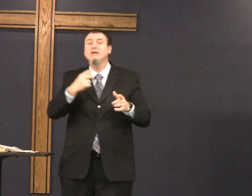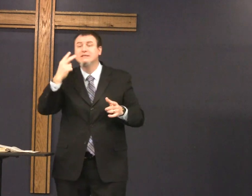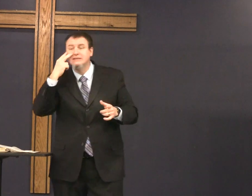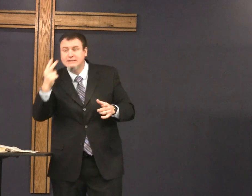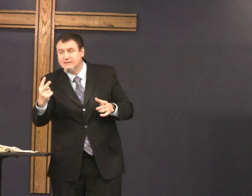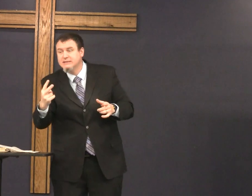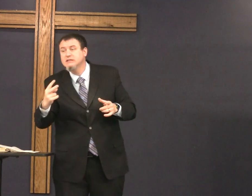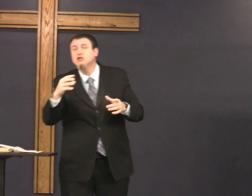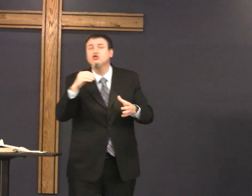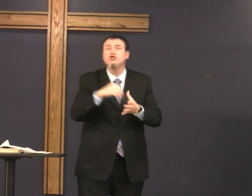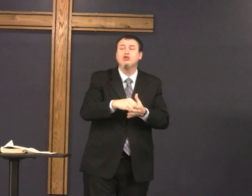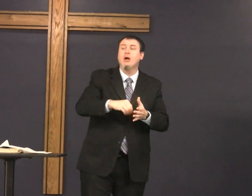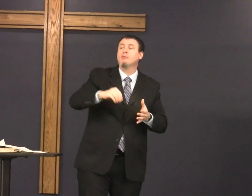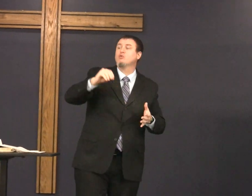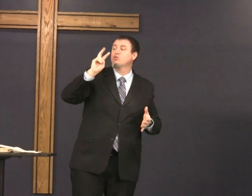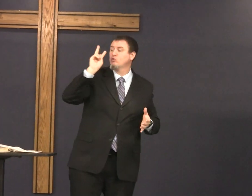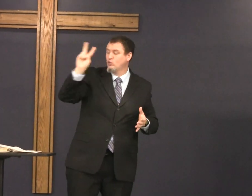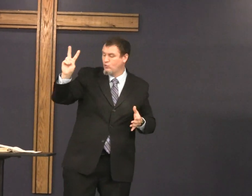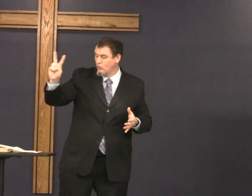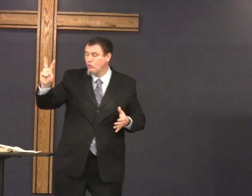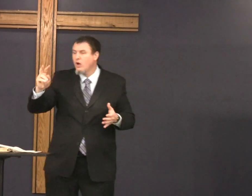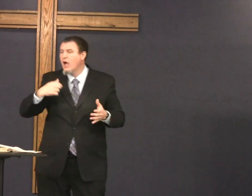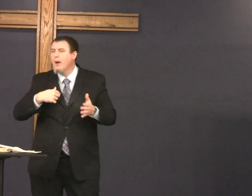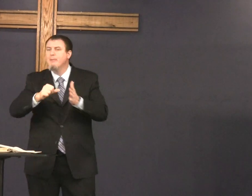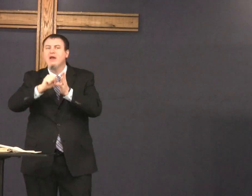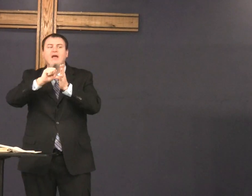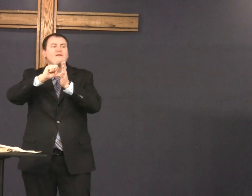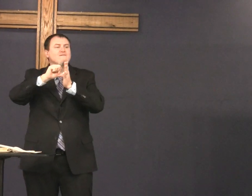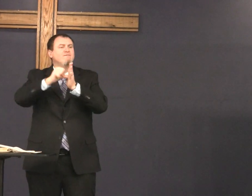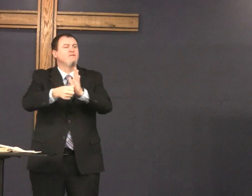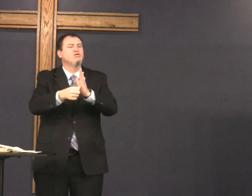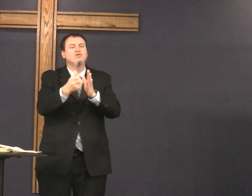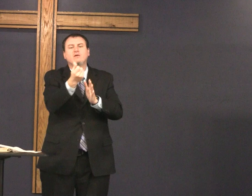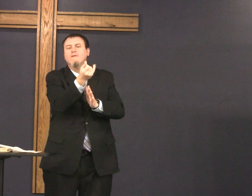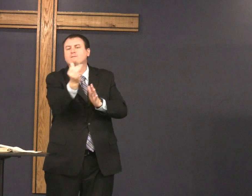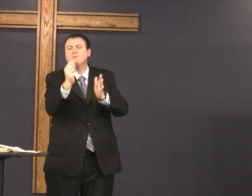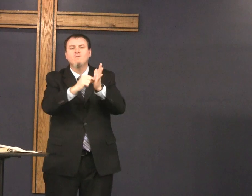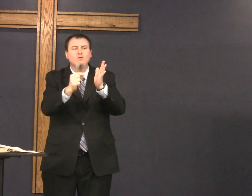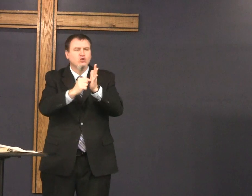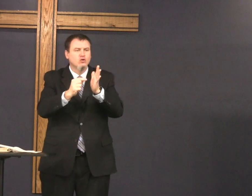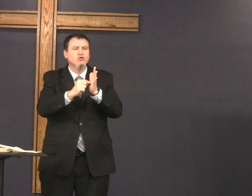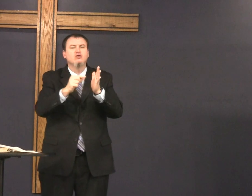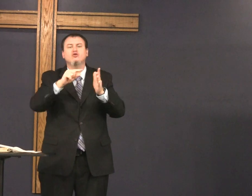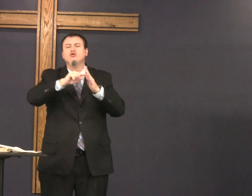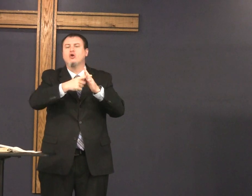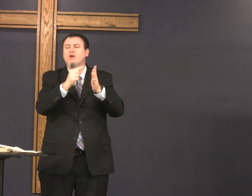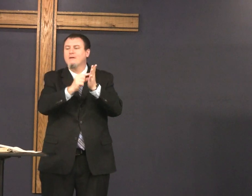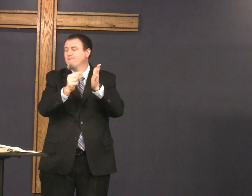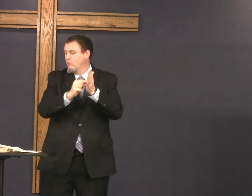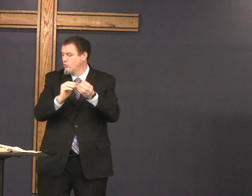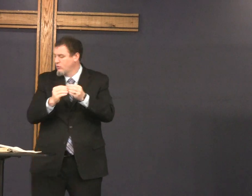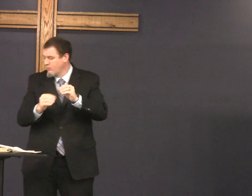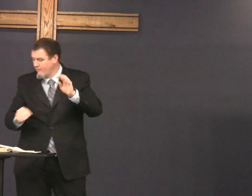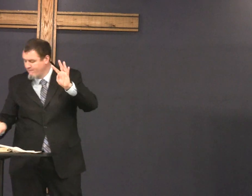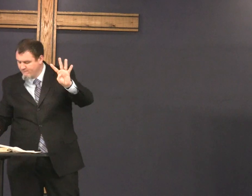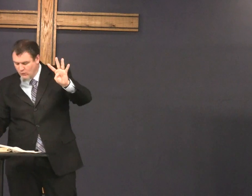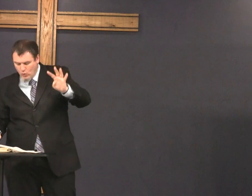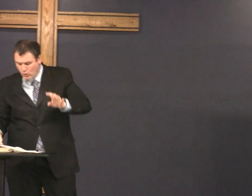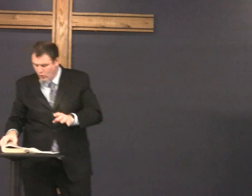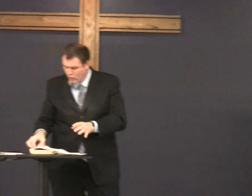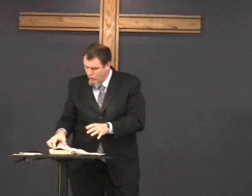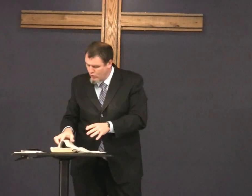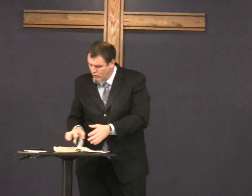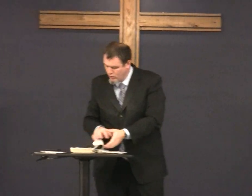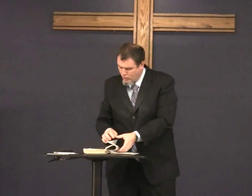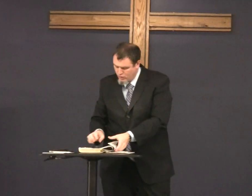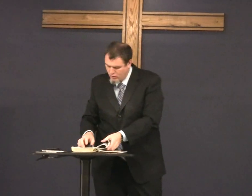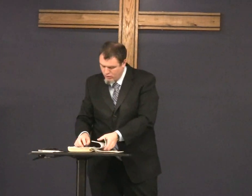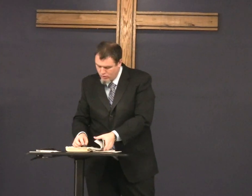called Elohim but in chapter 2 I'm going to emphasize a few verses beginning with verse 4.